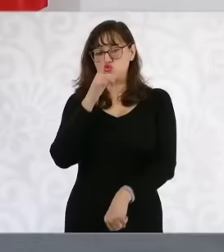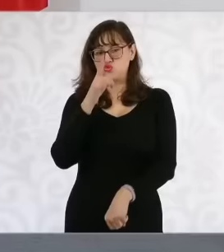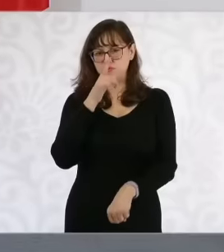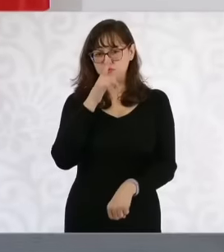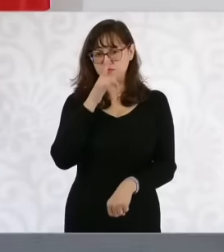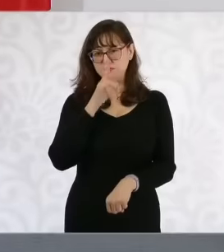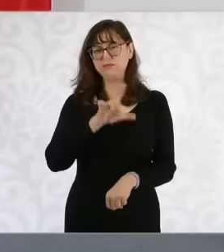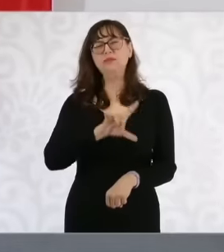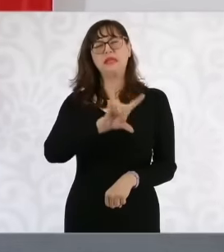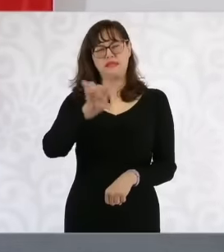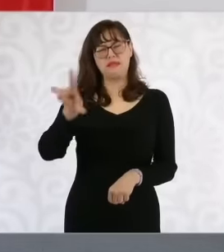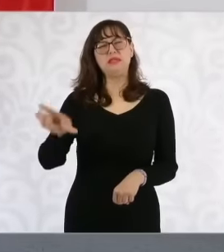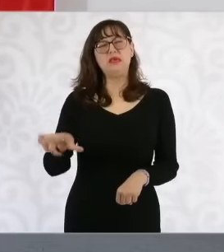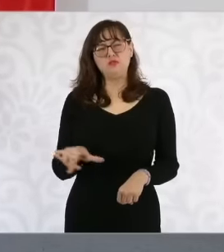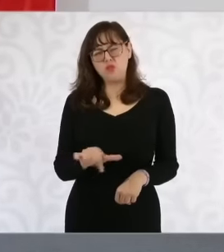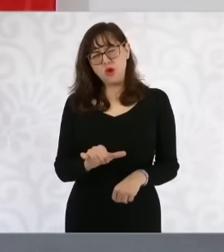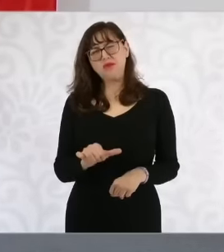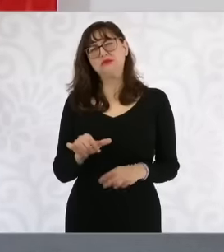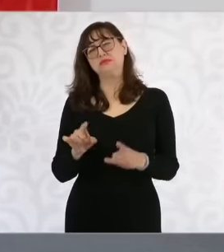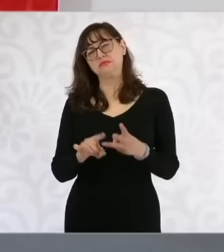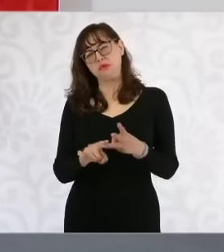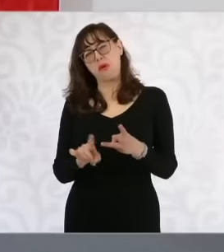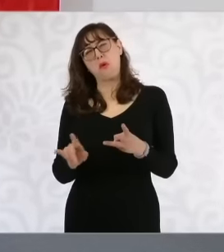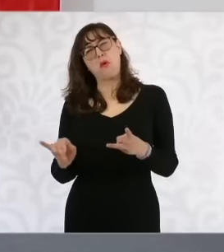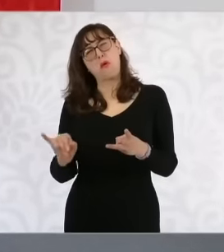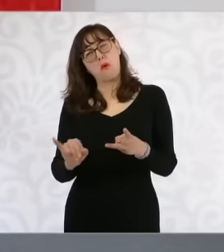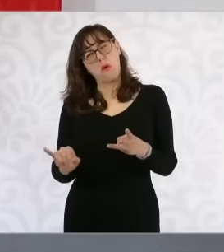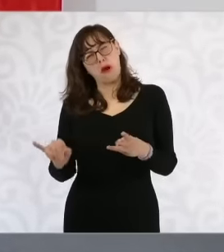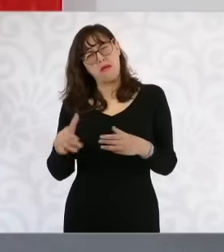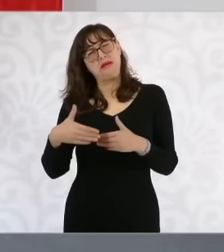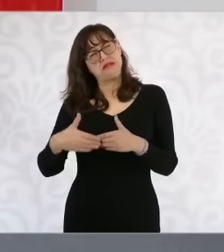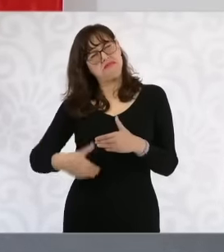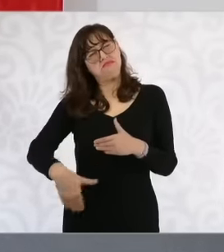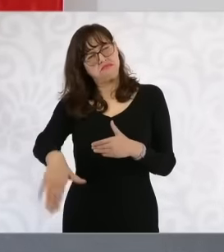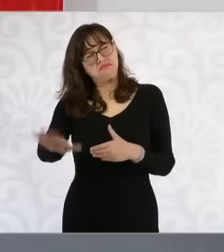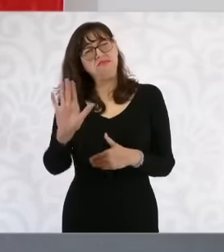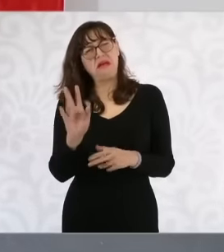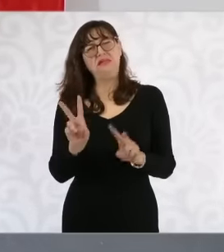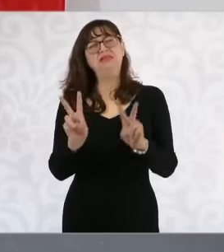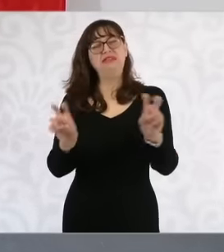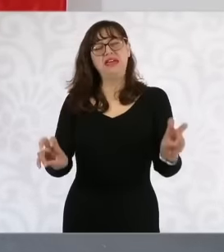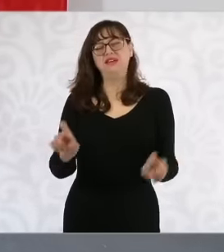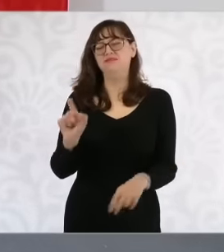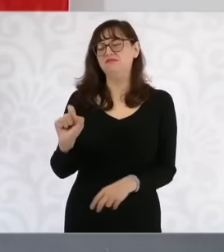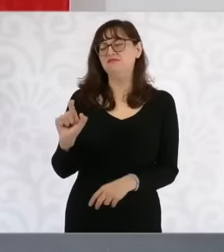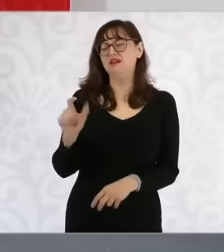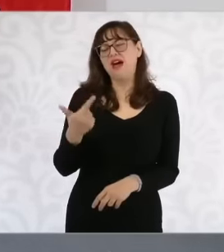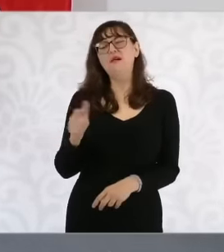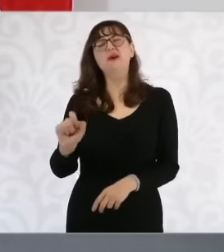so that you know the characteristics and all the people of Mexico of the g20 Who